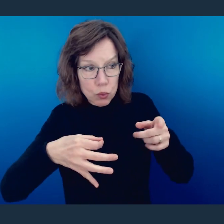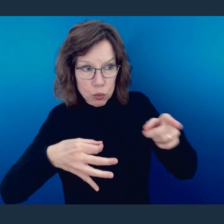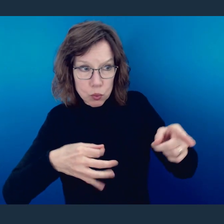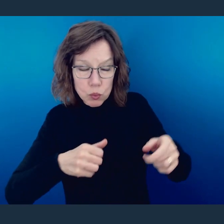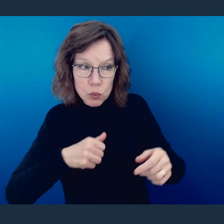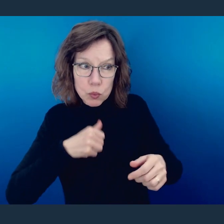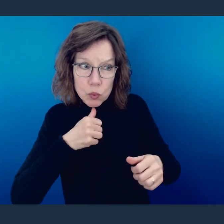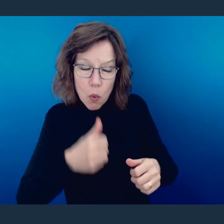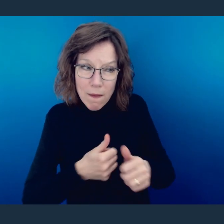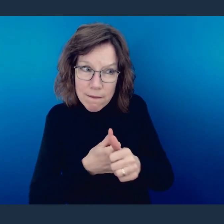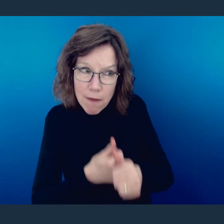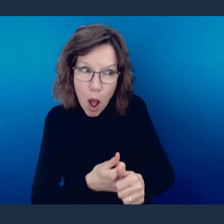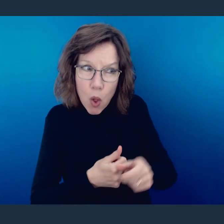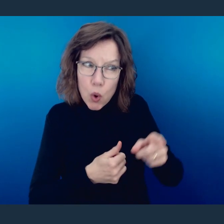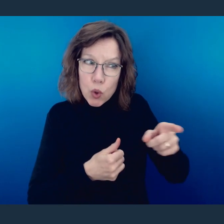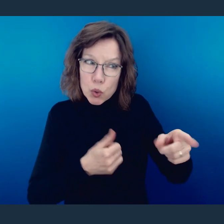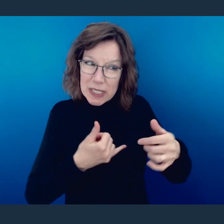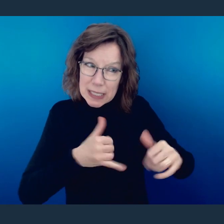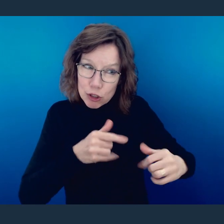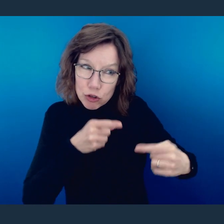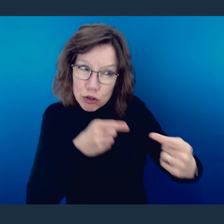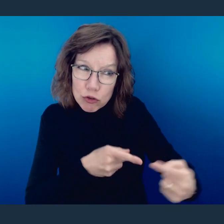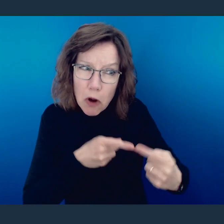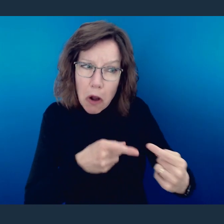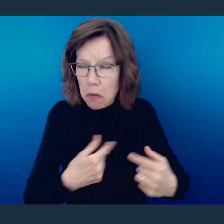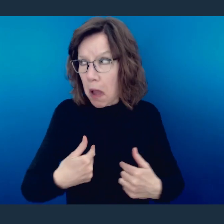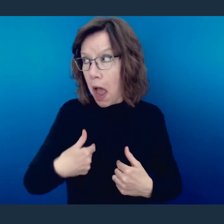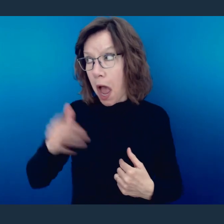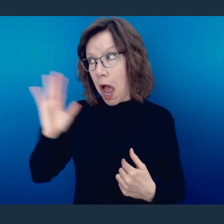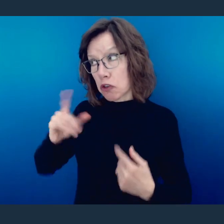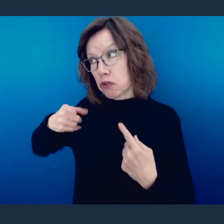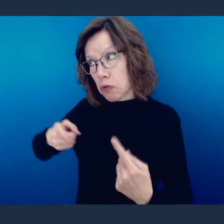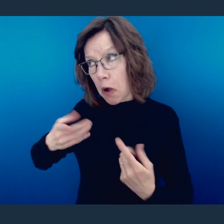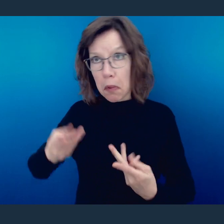someone else because they don't quite haven't gotten past a struggle that you may have once